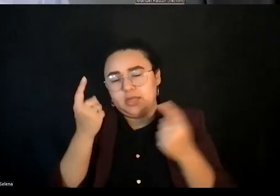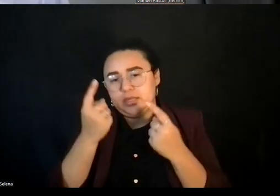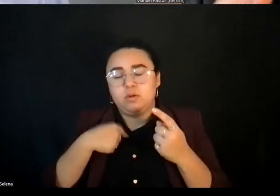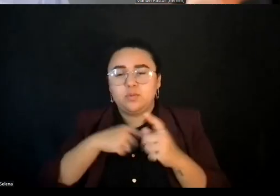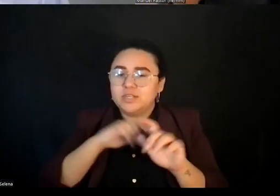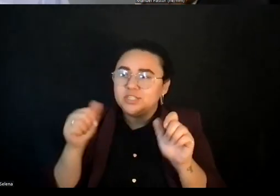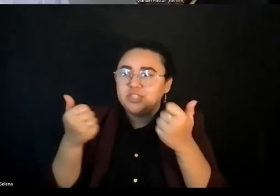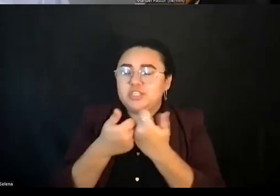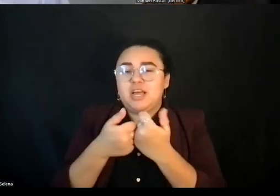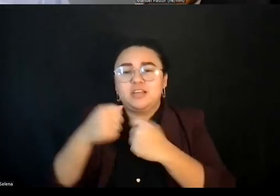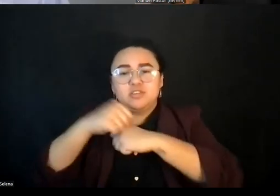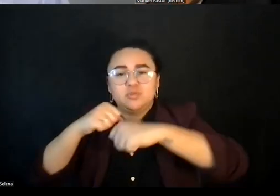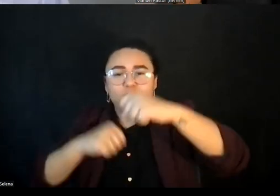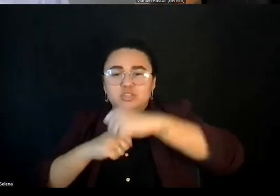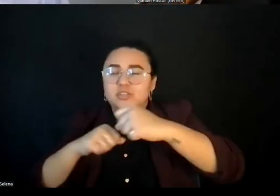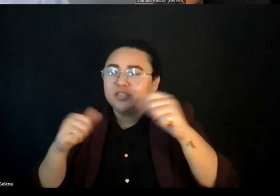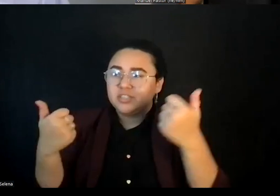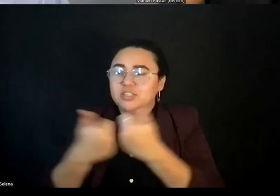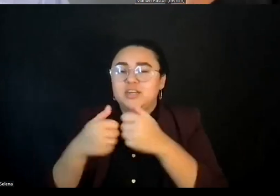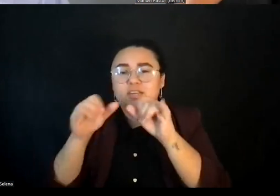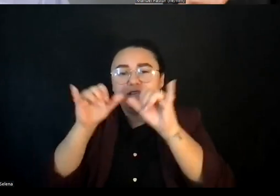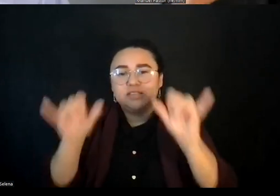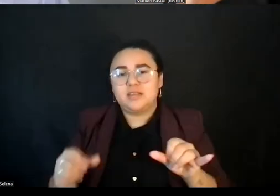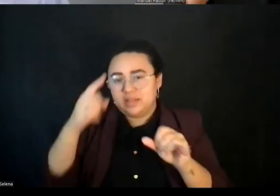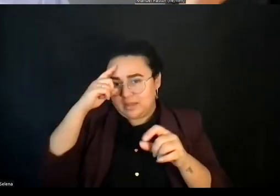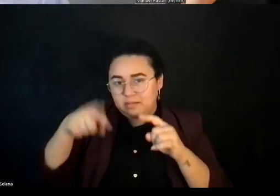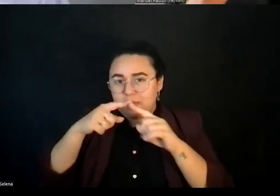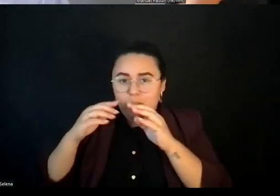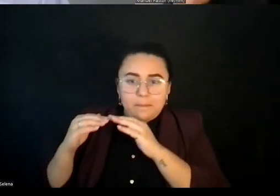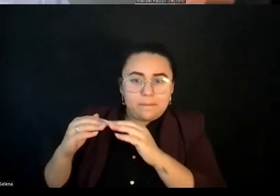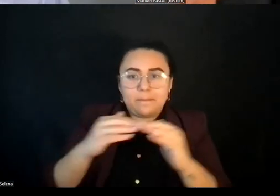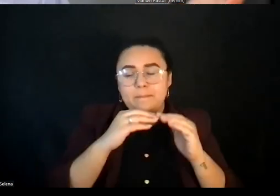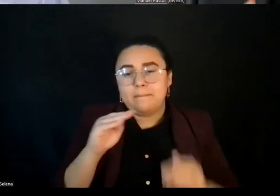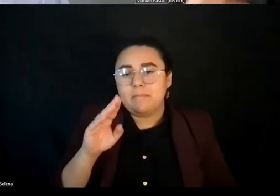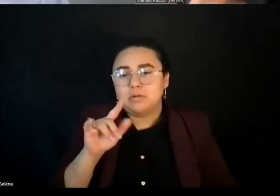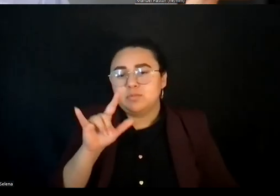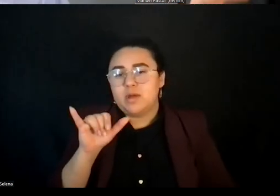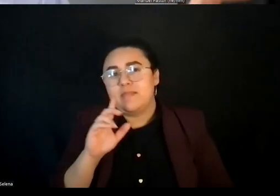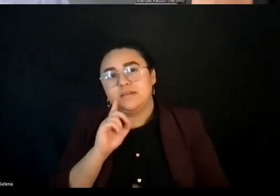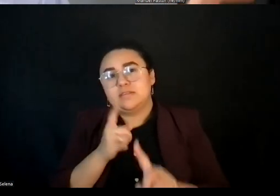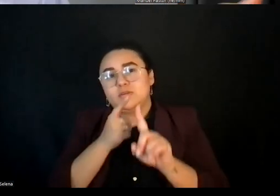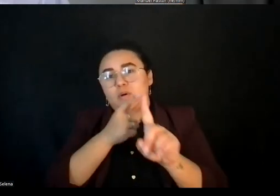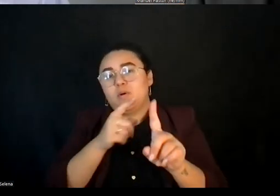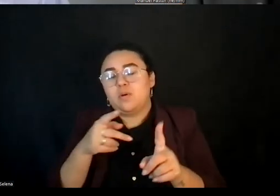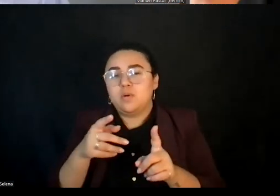those systems, and we're going to think about mutuality as our way to prosperity and our way to building movements.